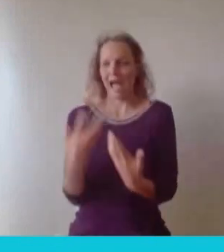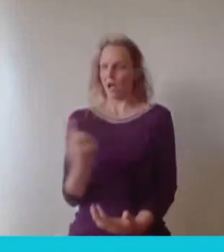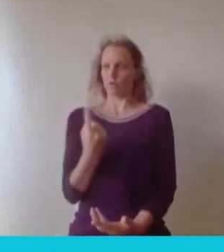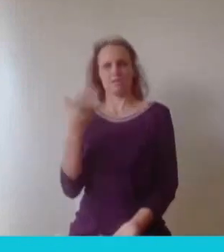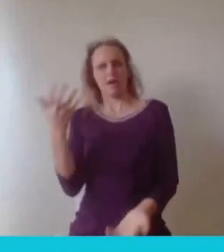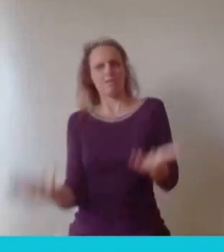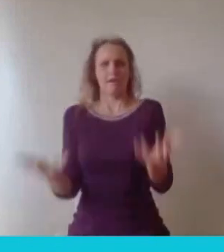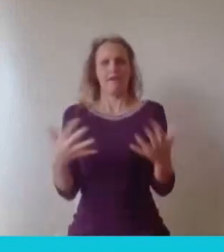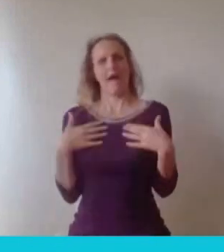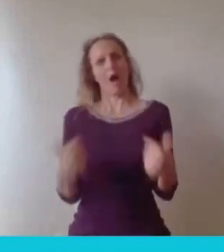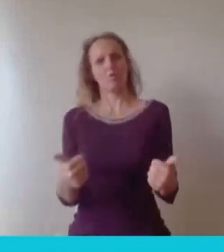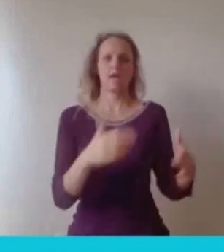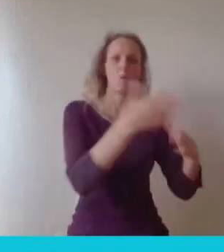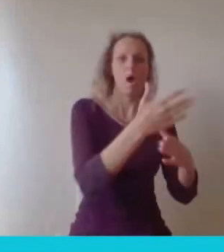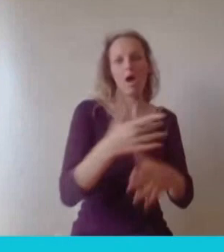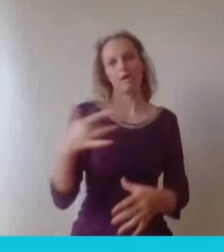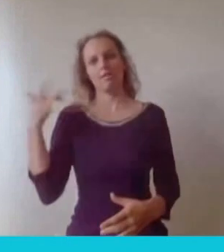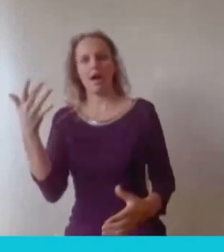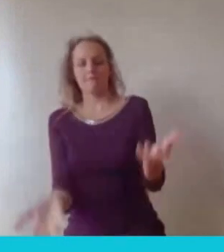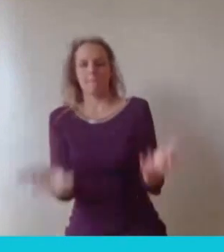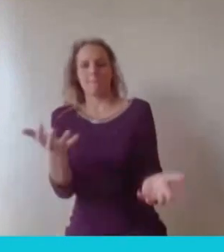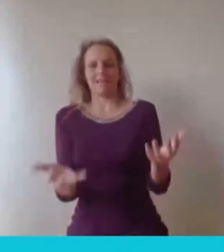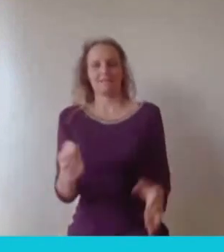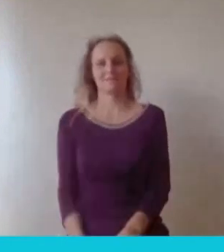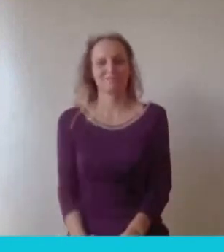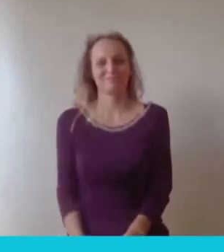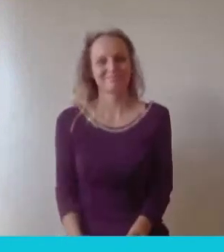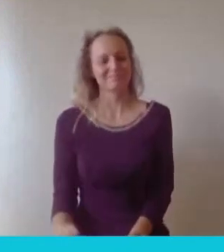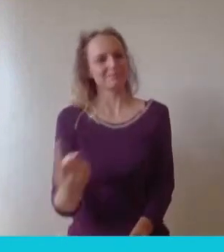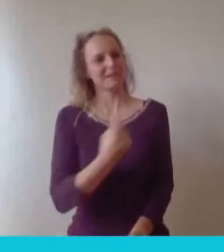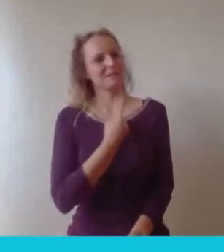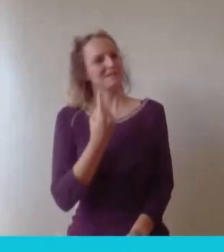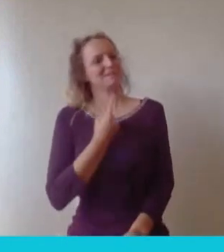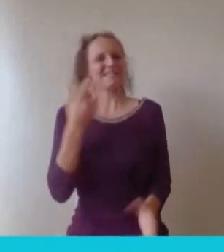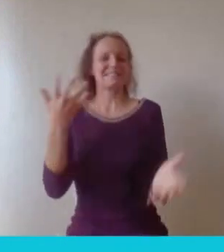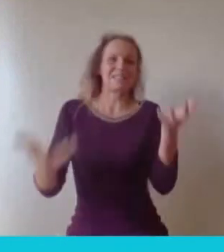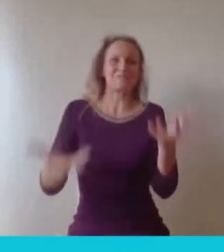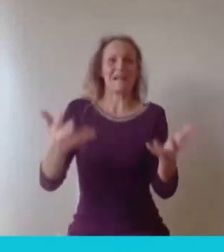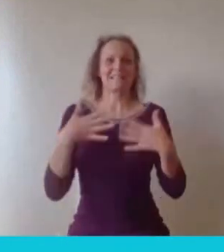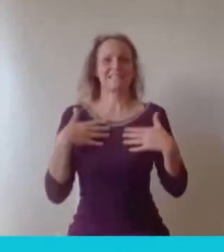balance? I'm probably not the healthiest work-life balance person, but I love my work, so I'm lucky there.